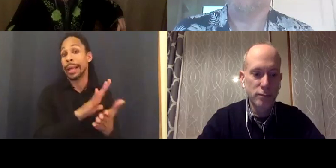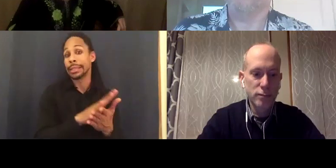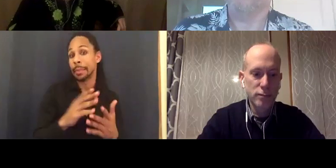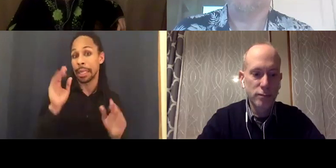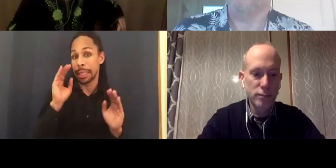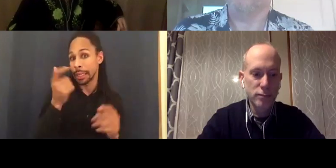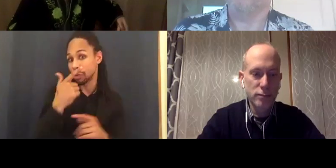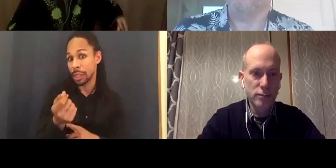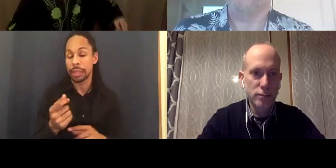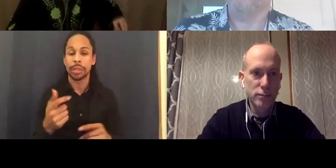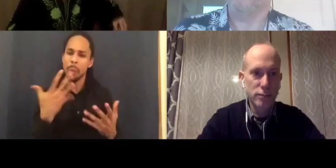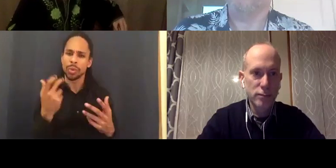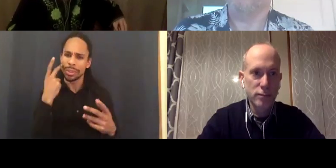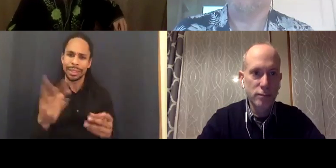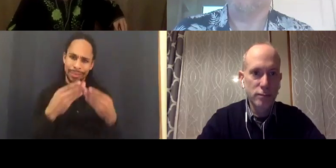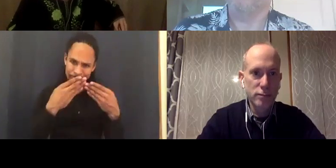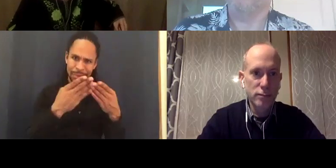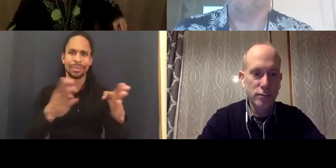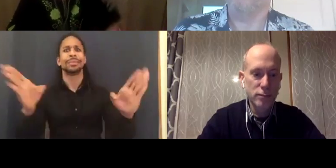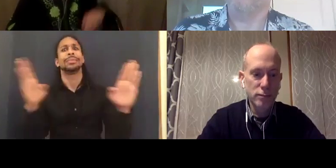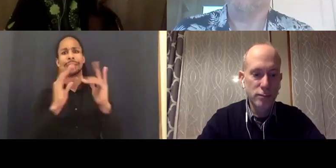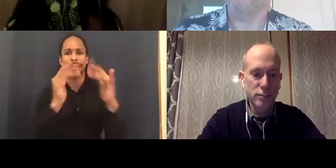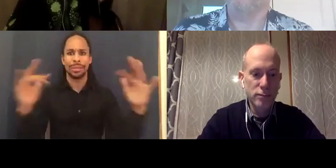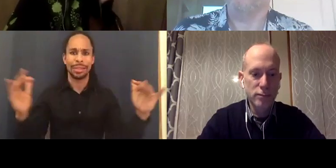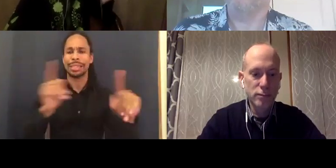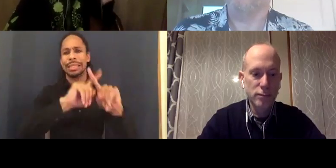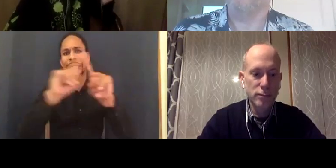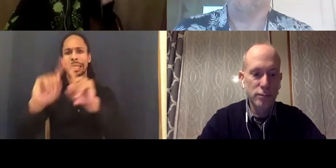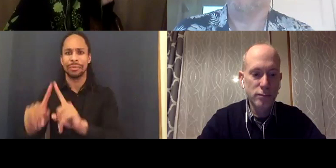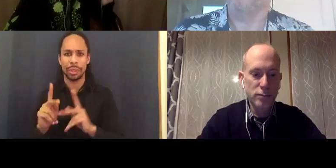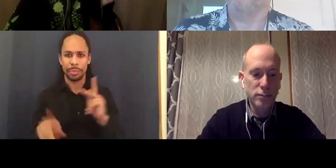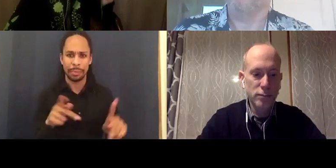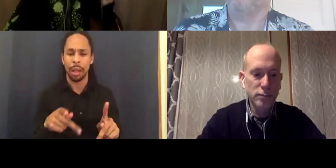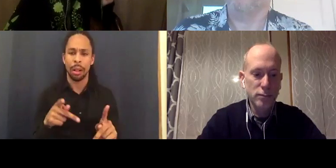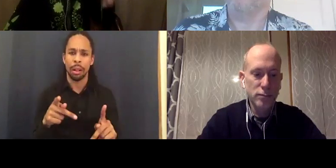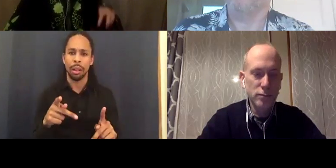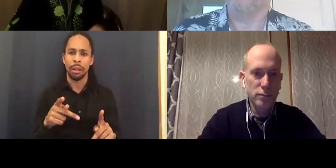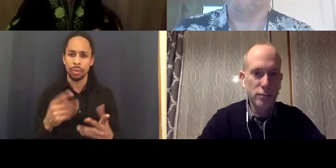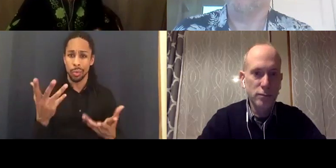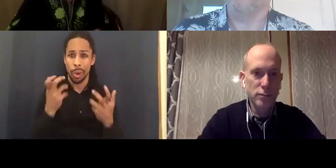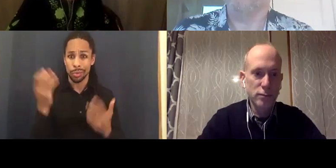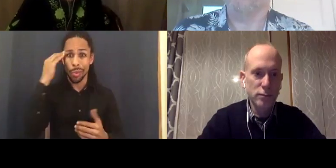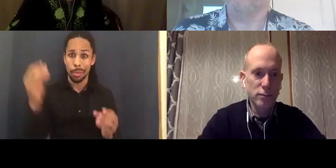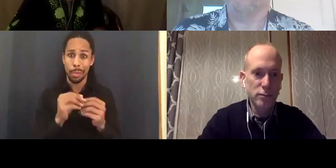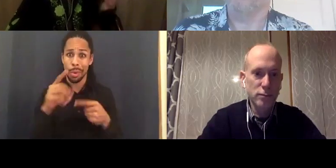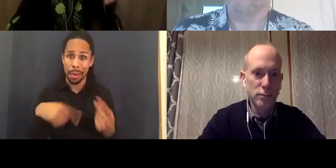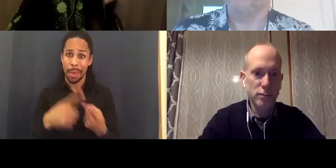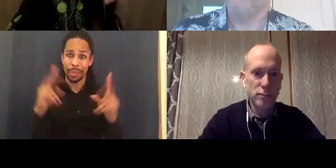Or an identity interest. But people that want to know more about the topic. LAWRENCE CARTER LONG: Great.